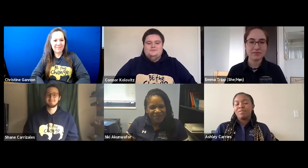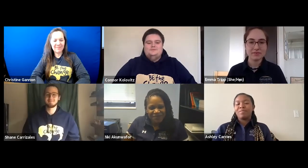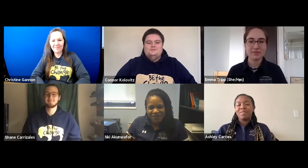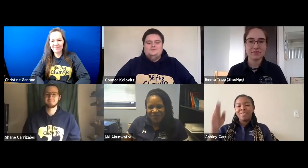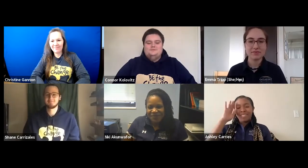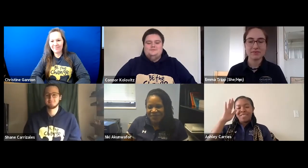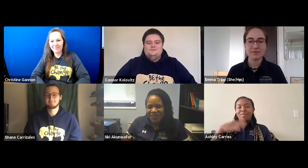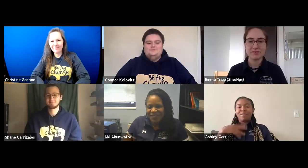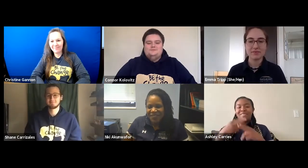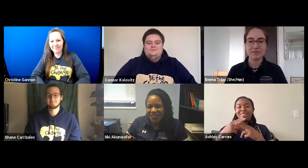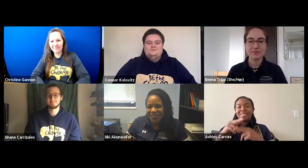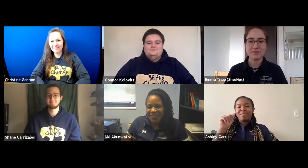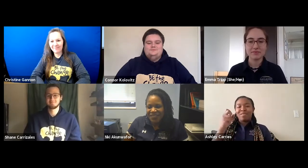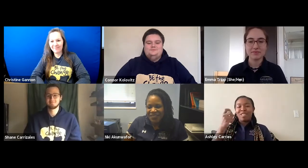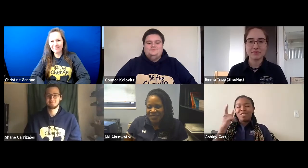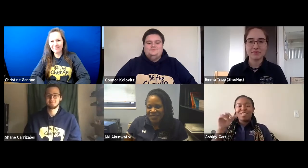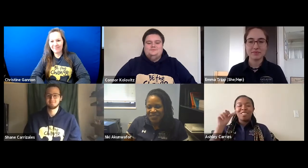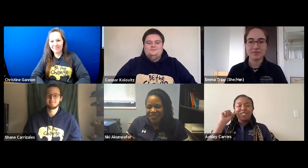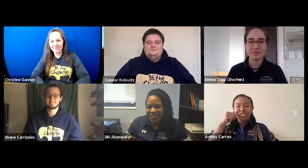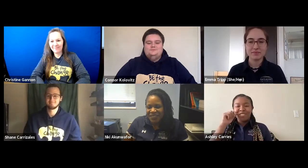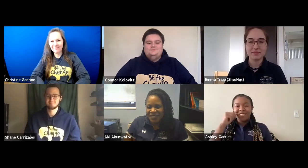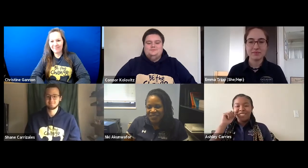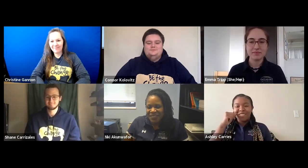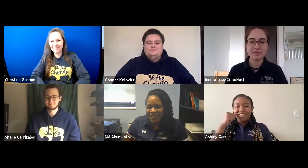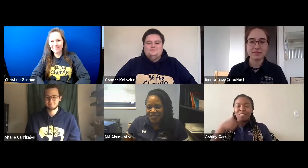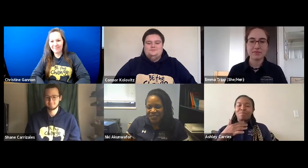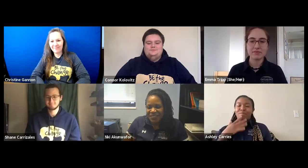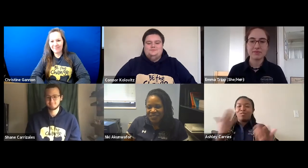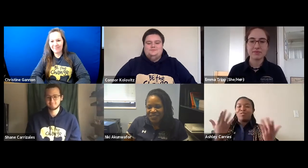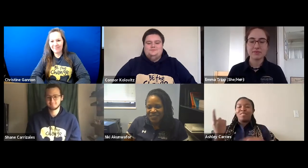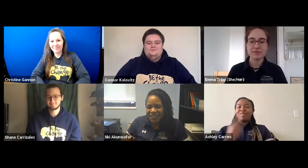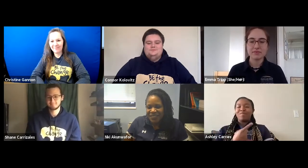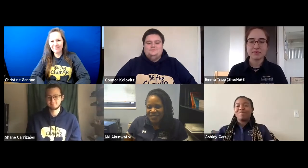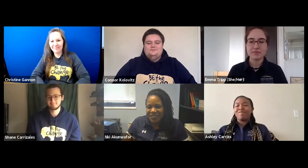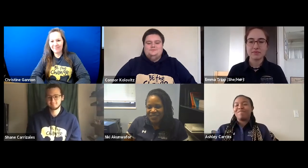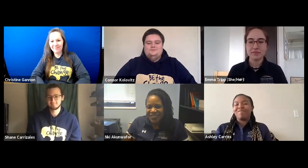> Hello, my name is Ashley. I am happy to be here today.